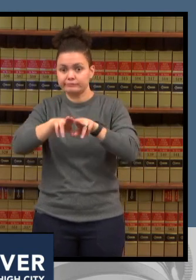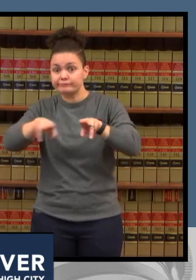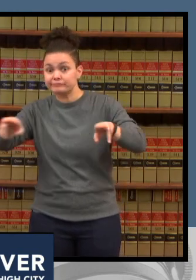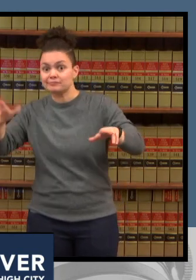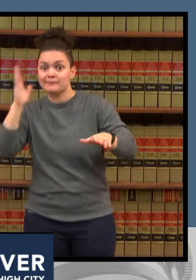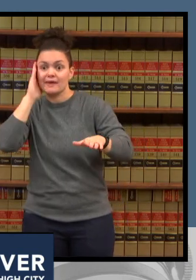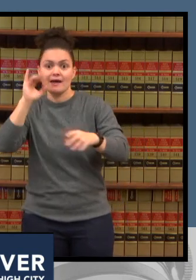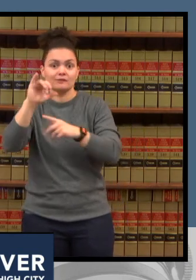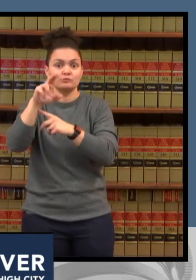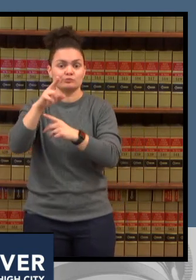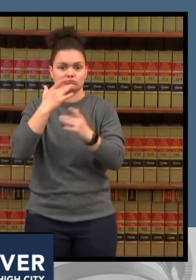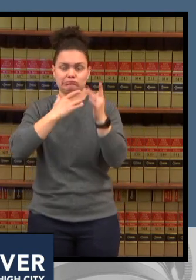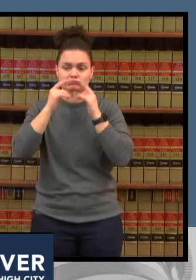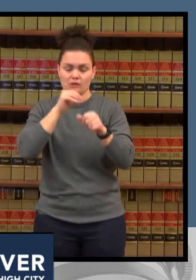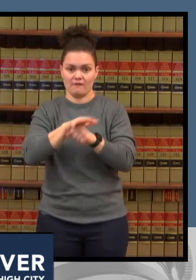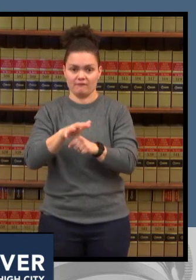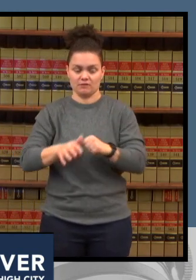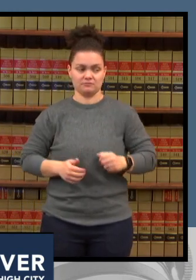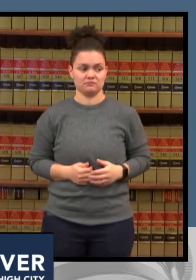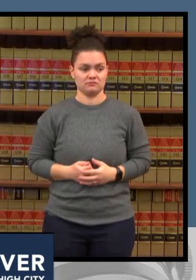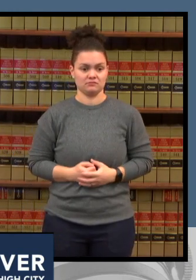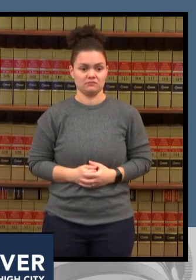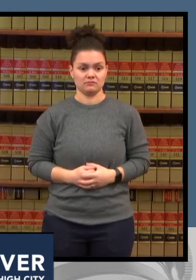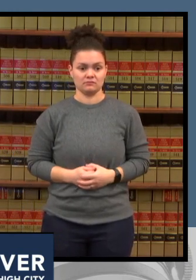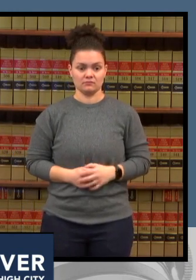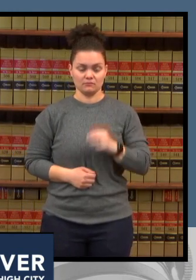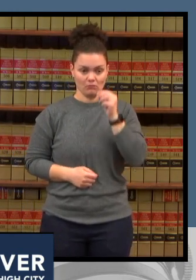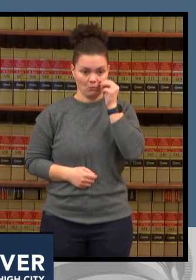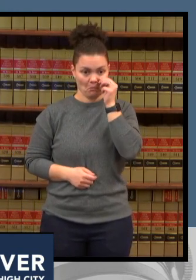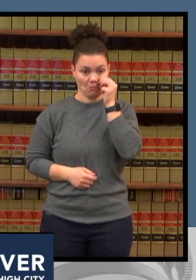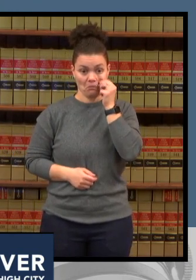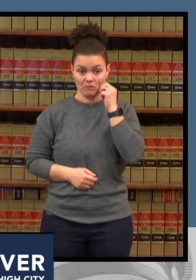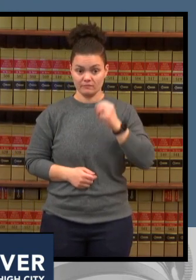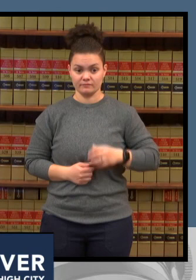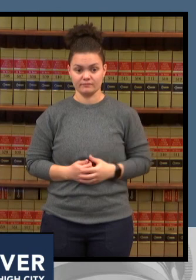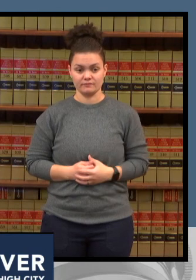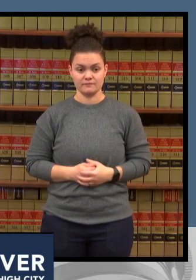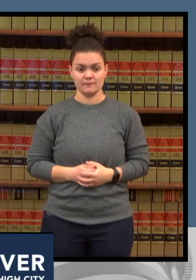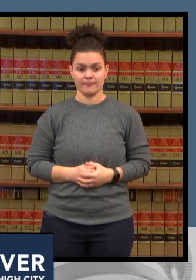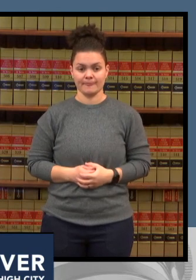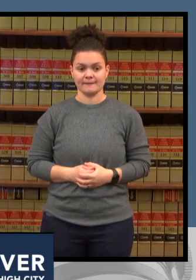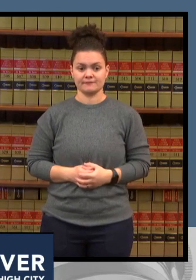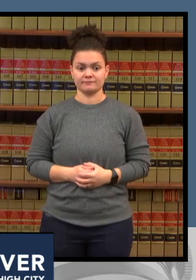well i i just appreciated one a second the prioritization of keeping schools open uh